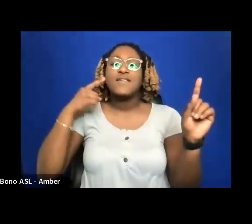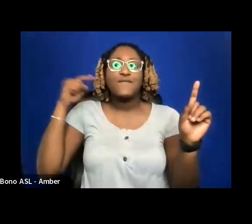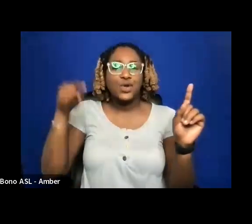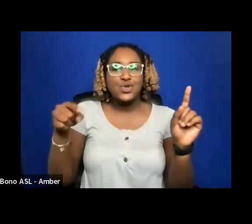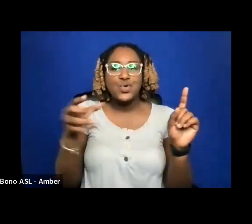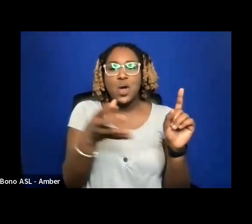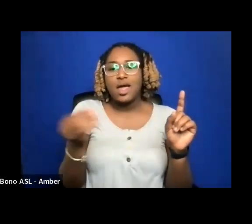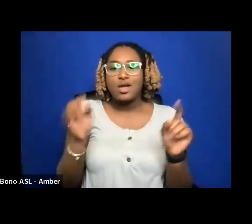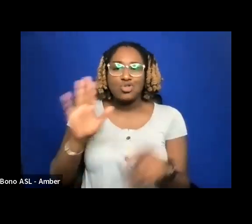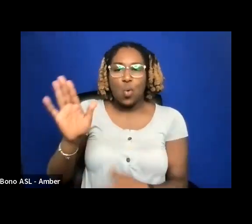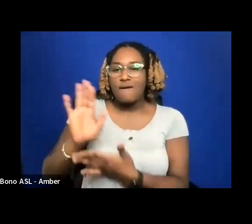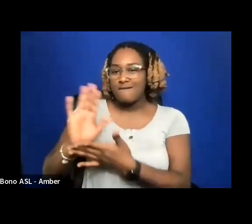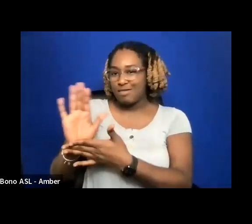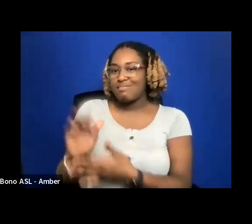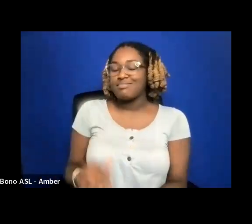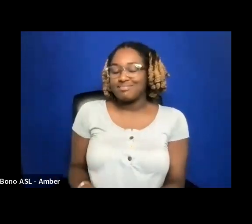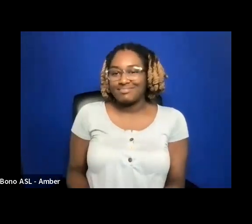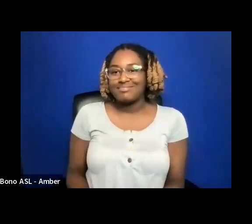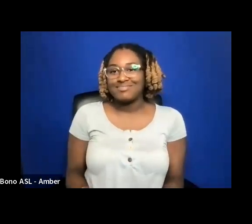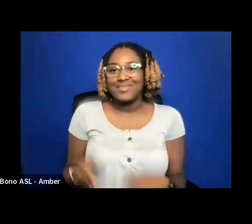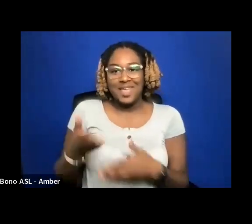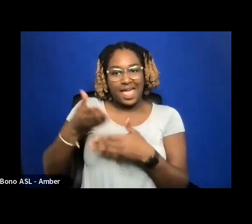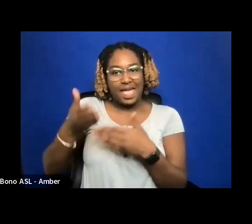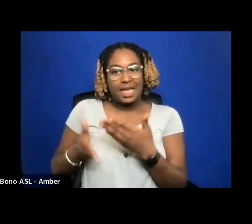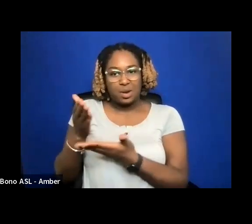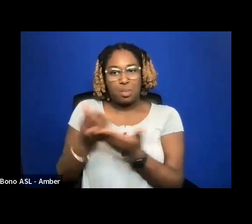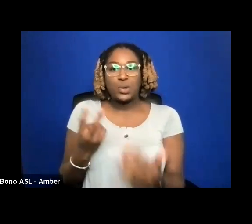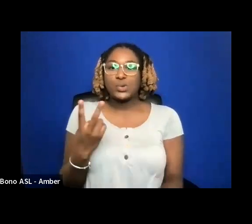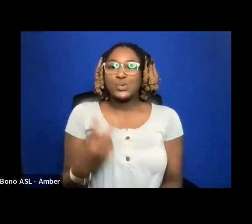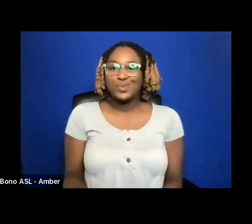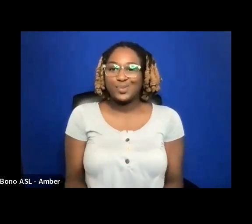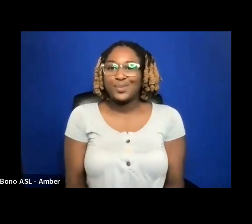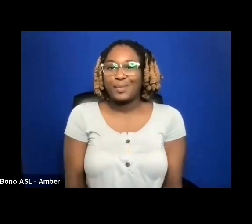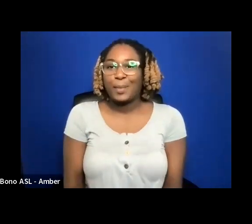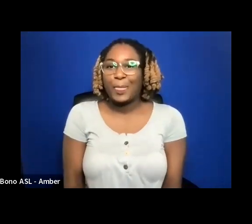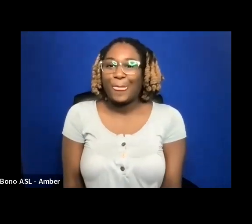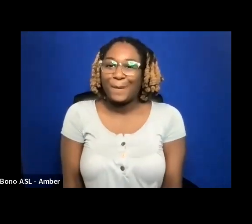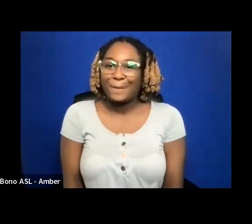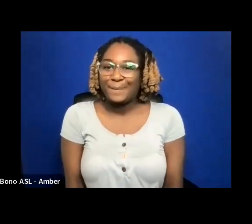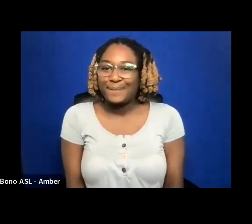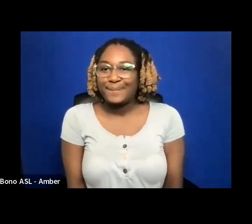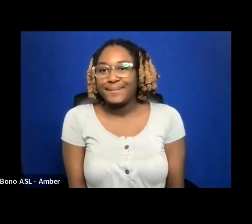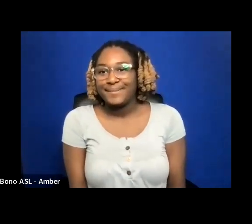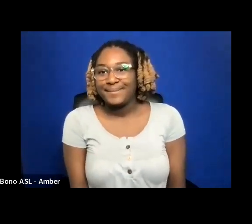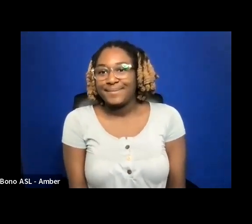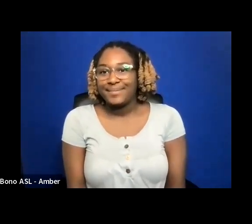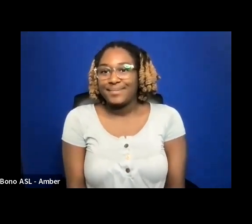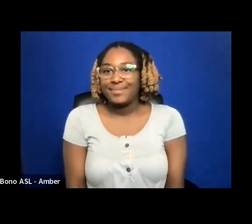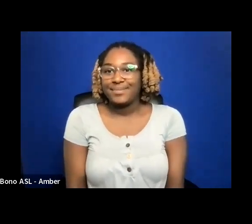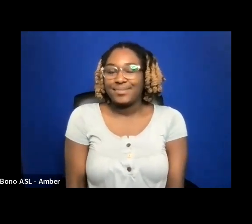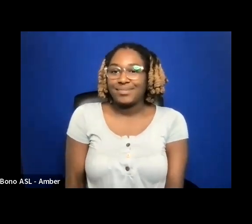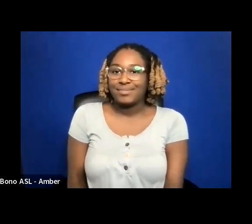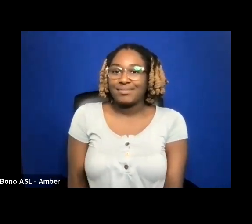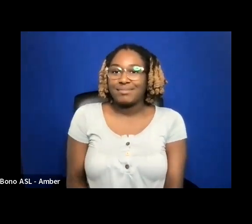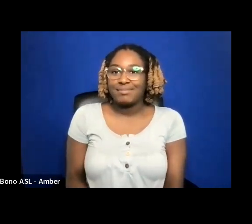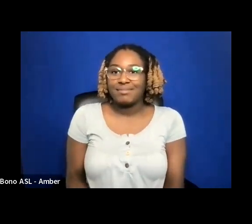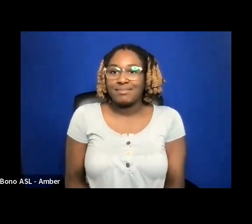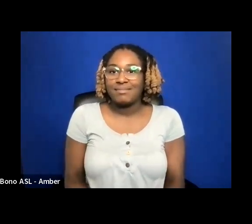END OF PART TWO. I'M NOT READING EXCERPTS FROM MY BOOK.